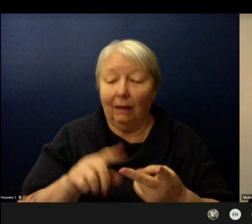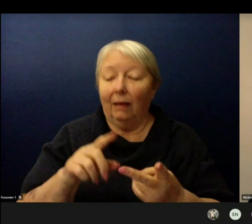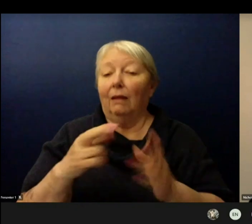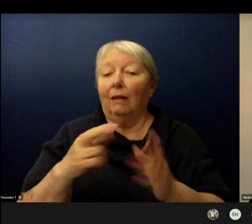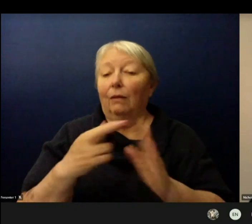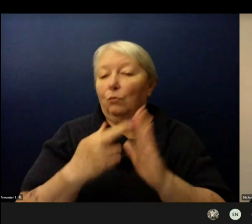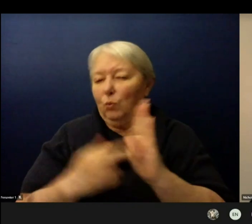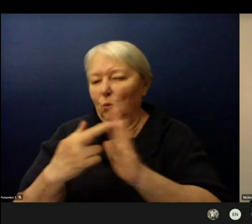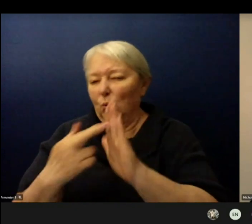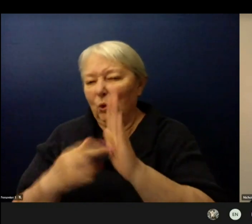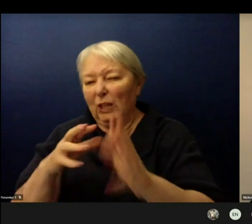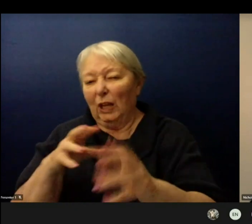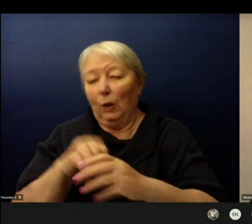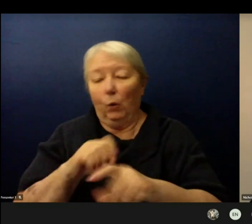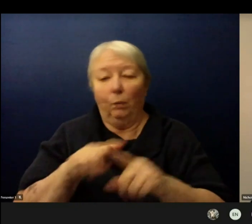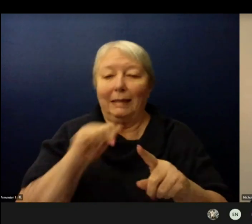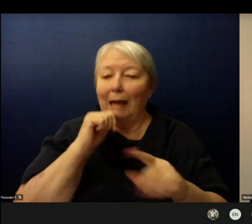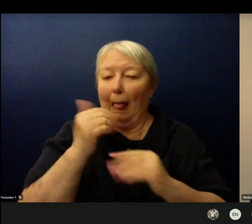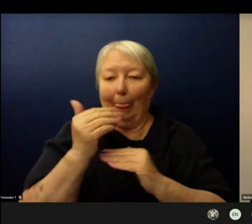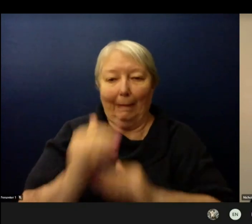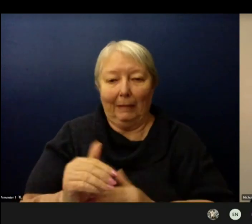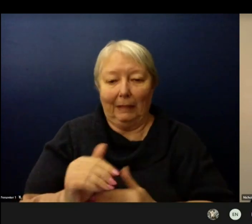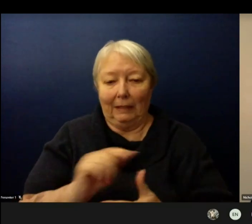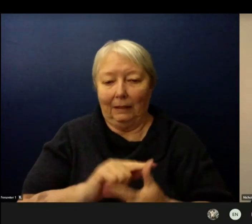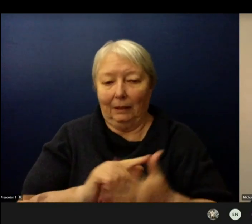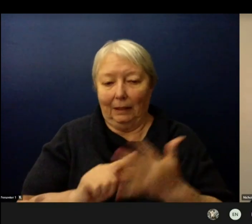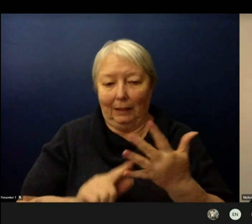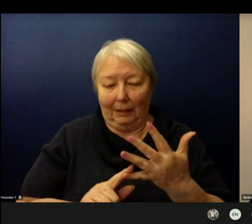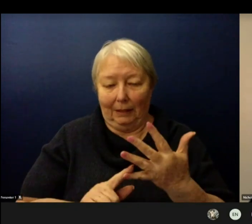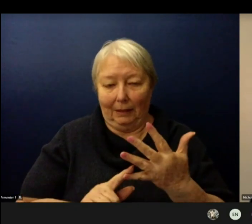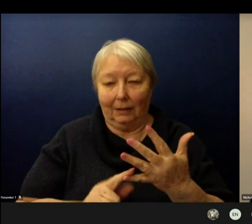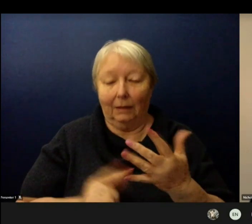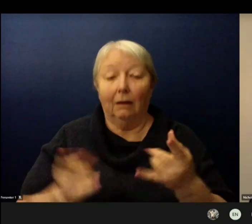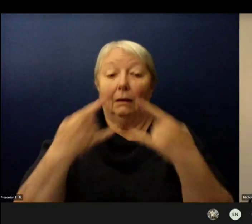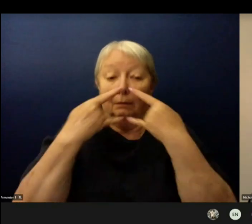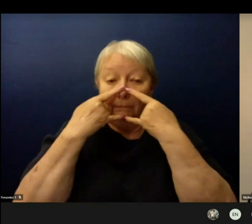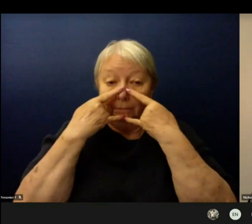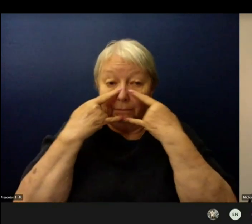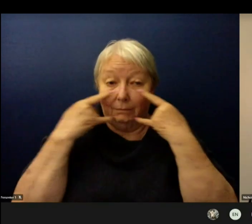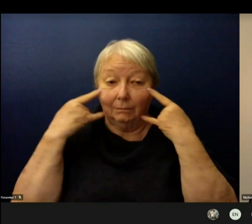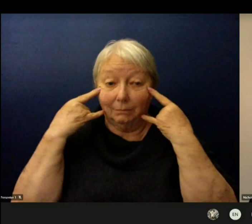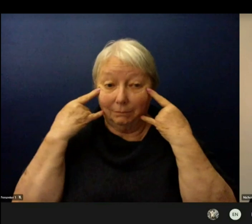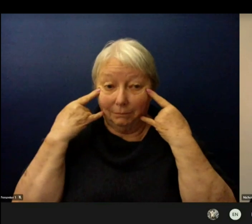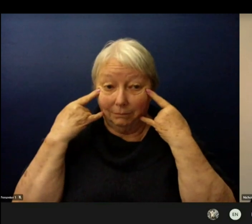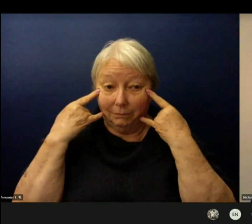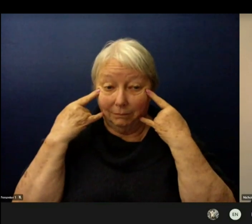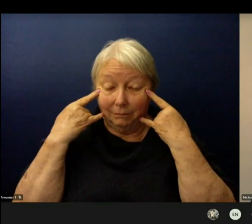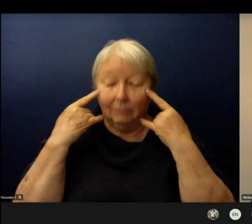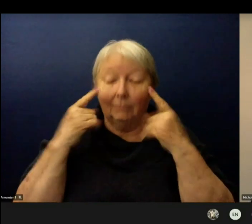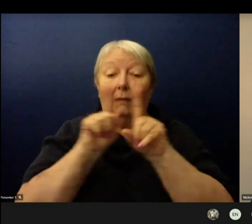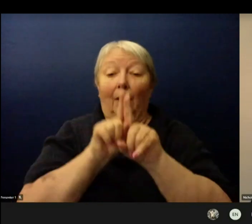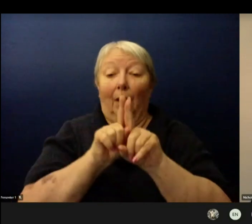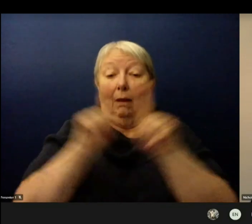limited to the following. Wearing face coverings. Maintaining 6 feet of distance. Frequent hand-washing.